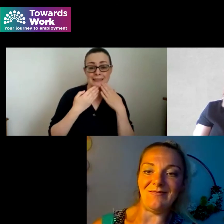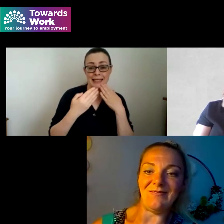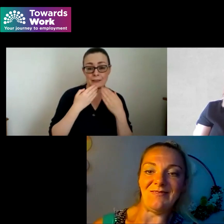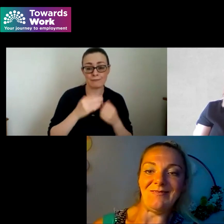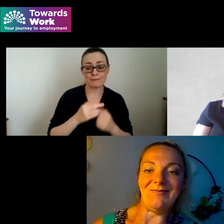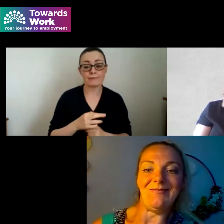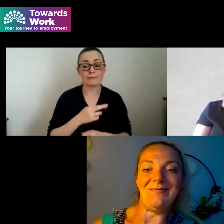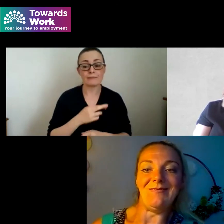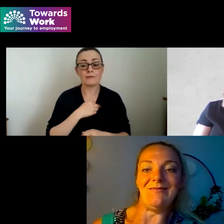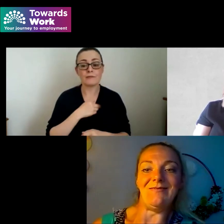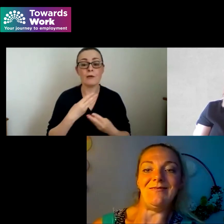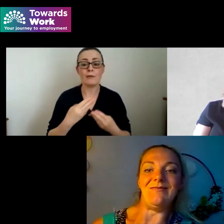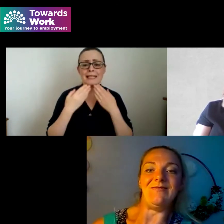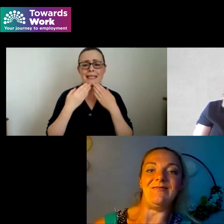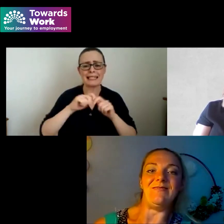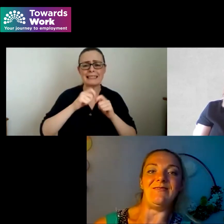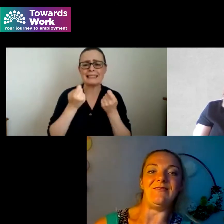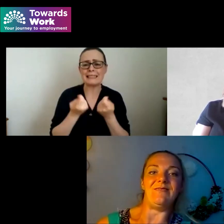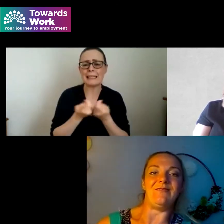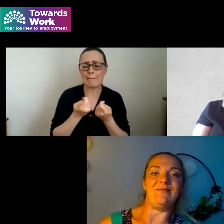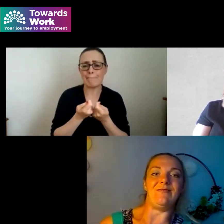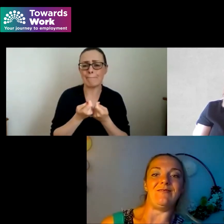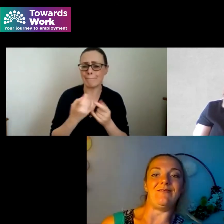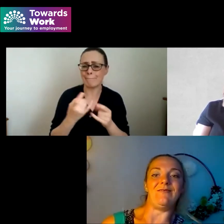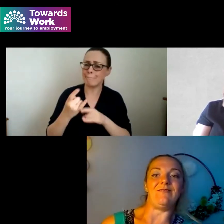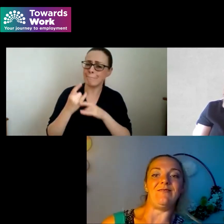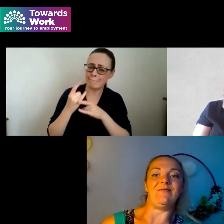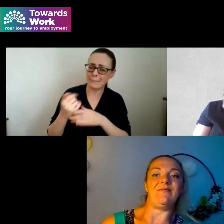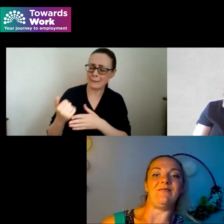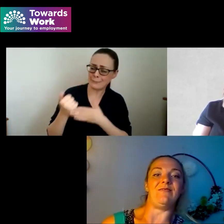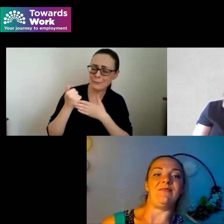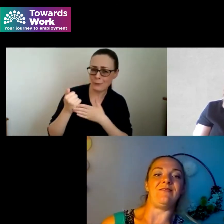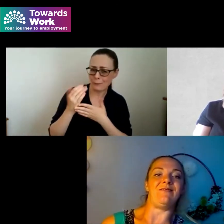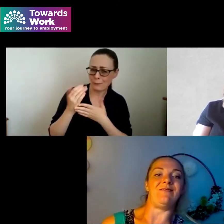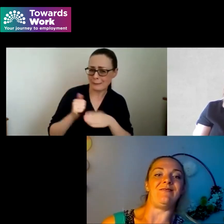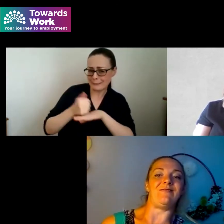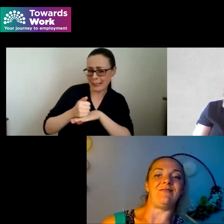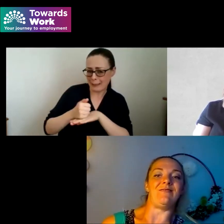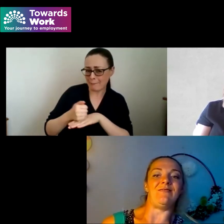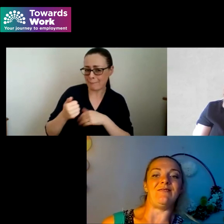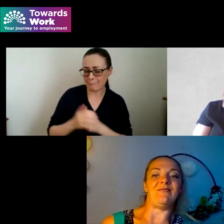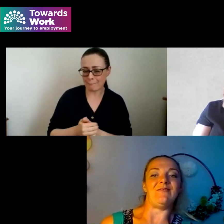and thank the team who helped and supported me in putting this event together open doors initiative